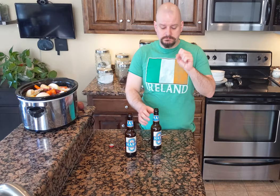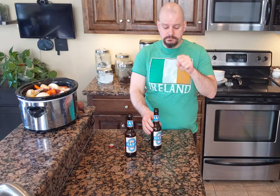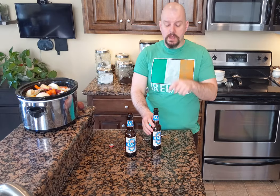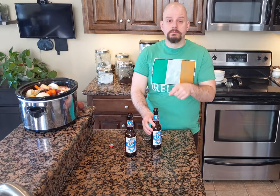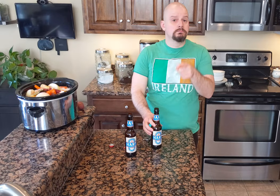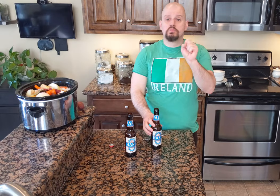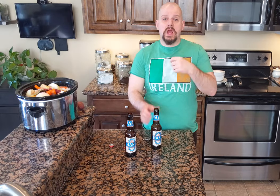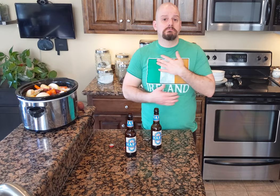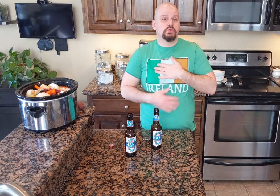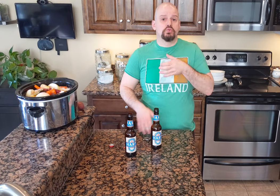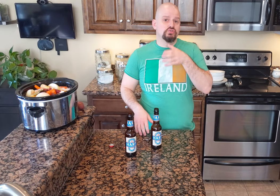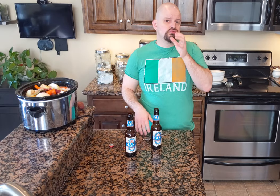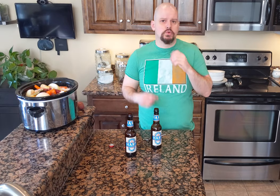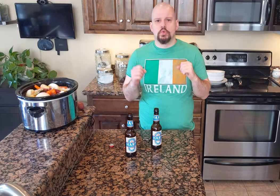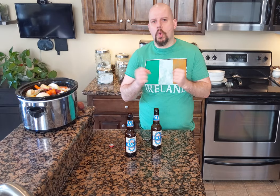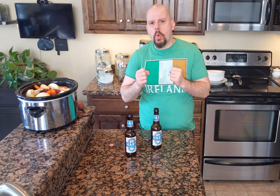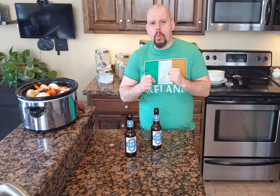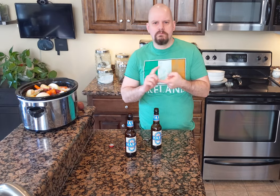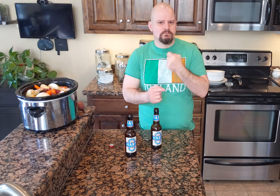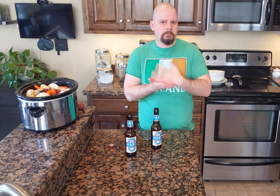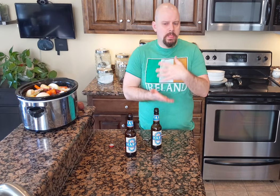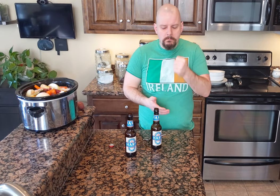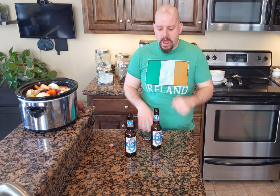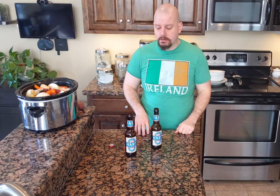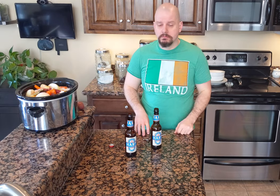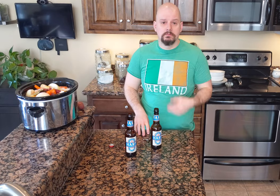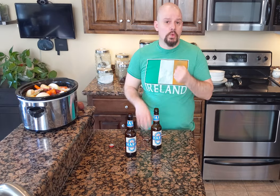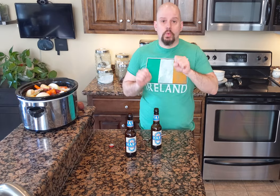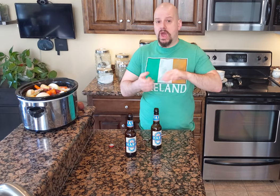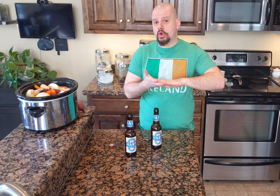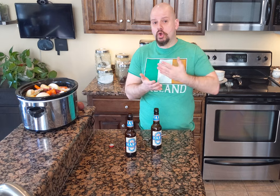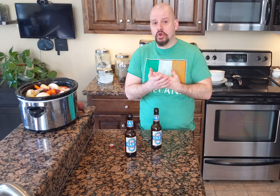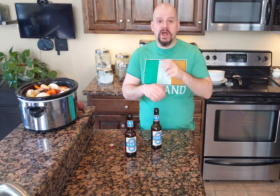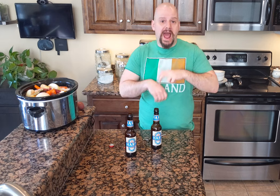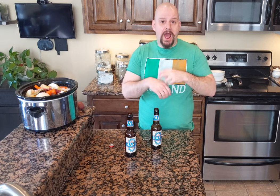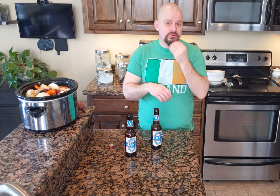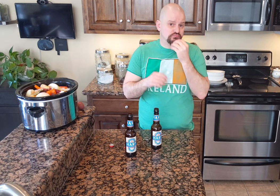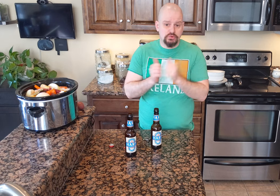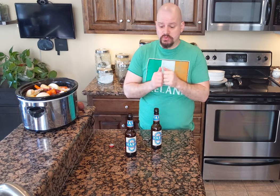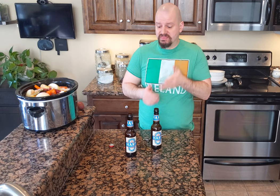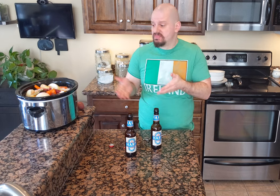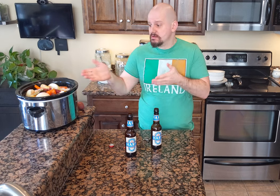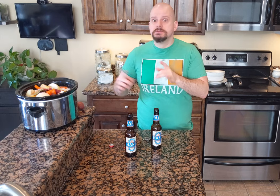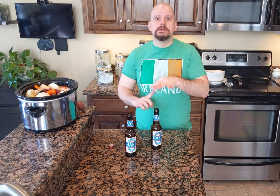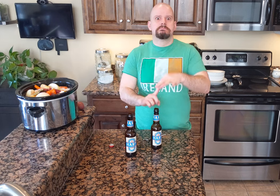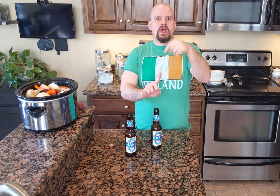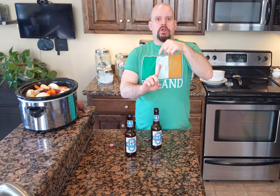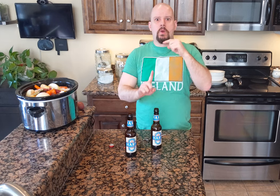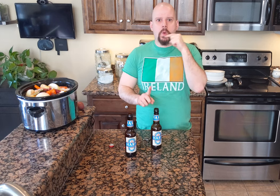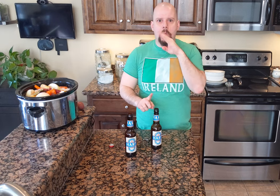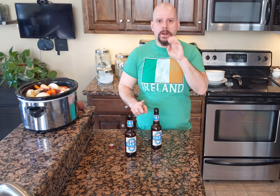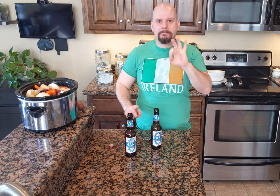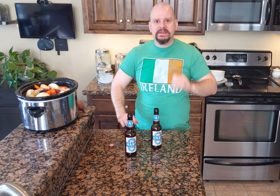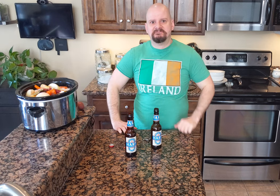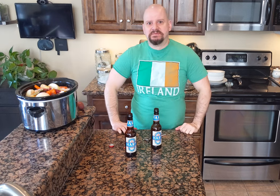You can enjoy while drinking it chilled out of the bottle. You can cook Irish food with it, especially corned beef.